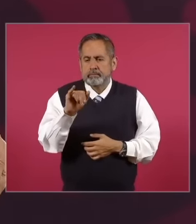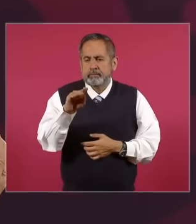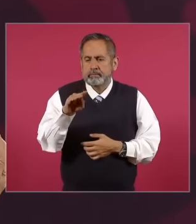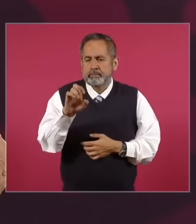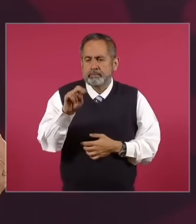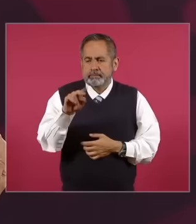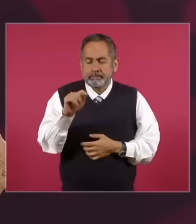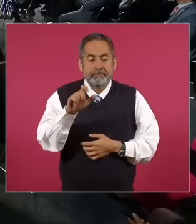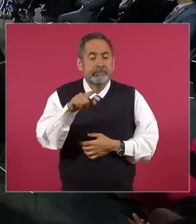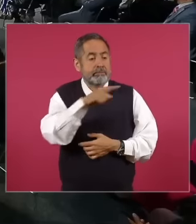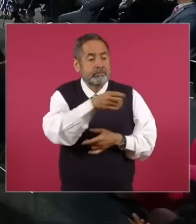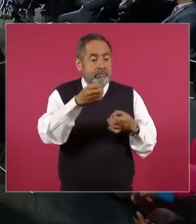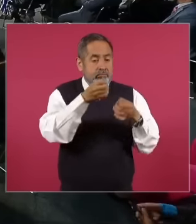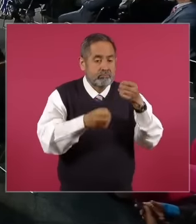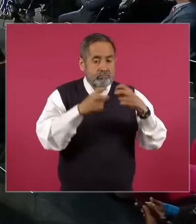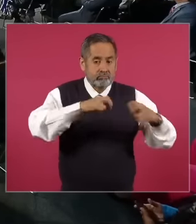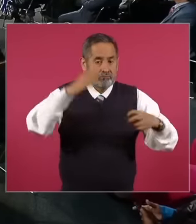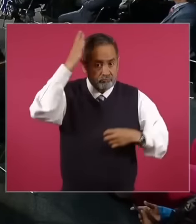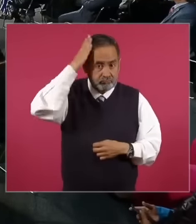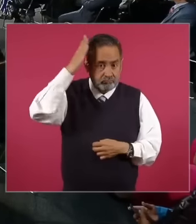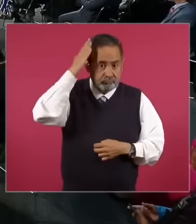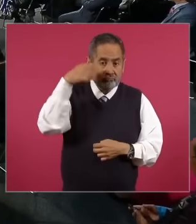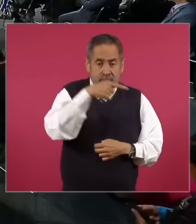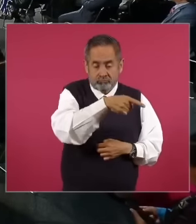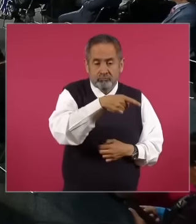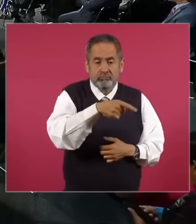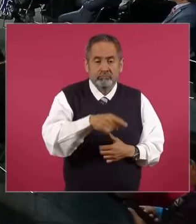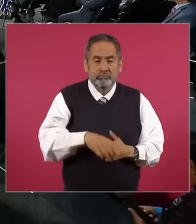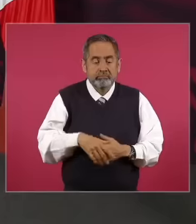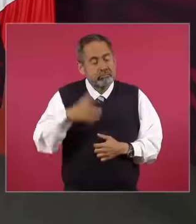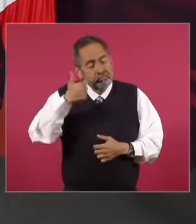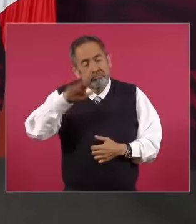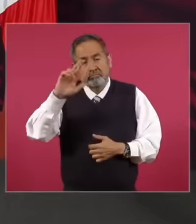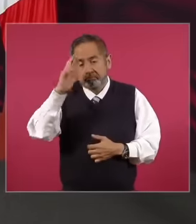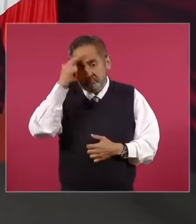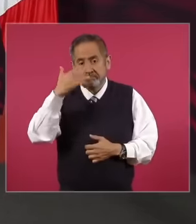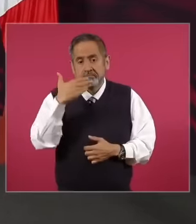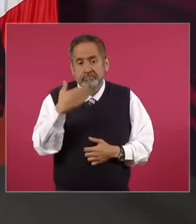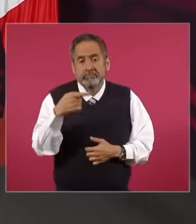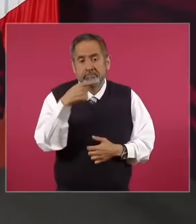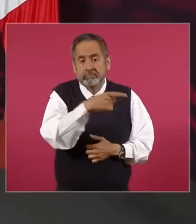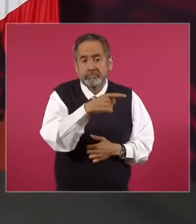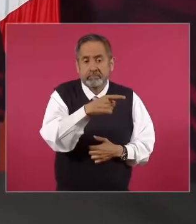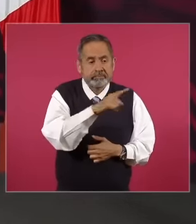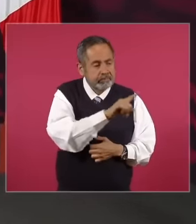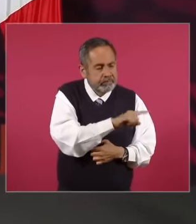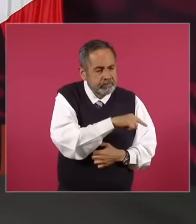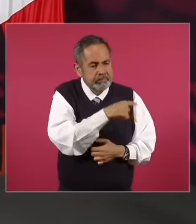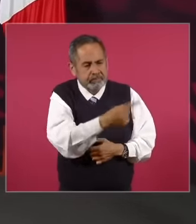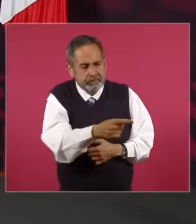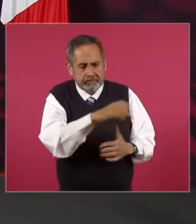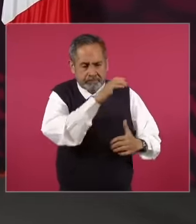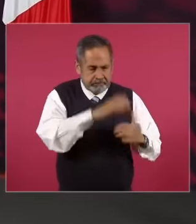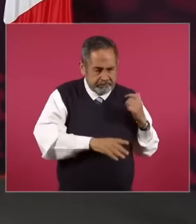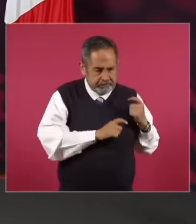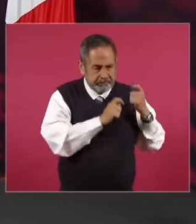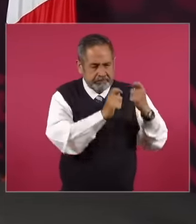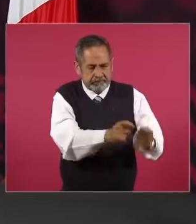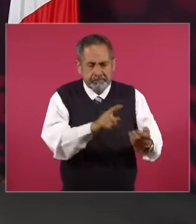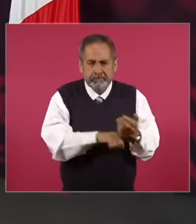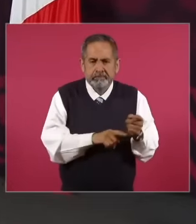minister of the court president I also remember the next one because this one paid